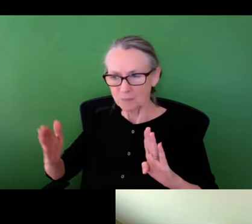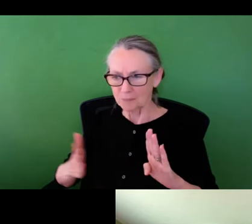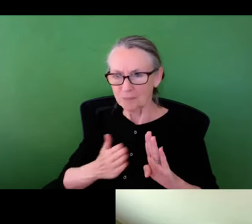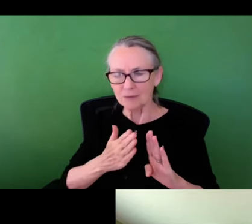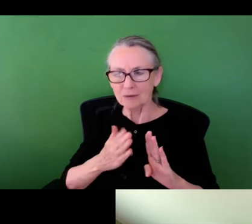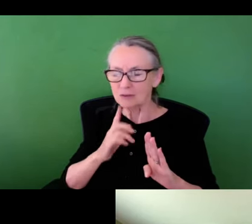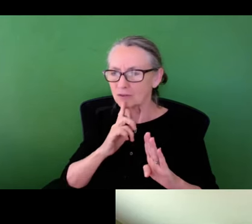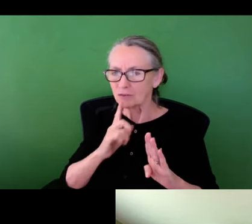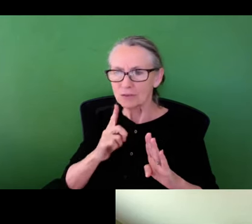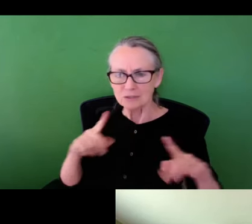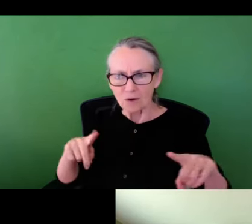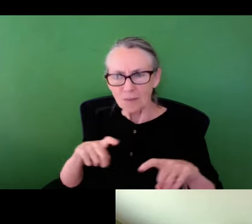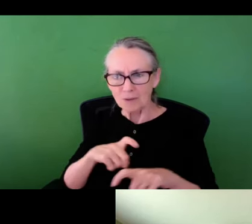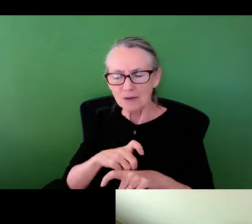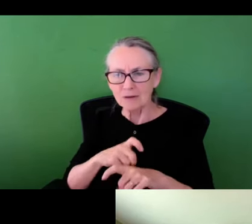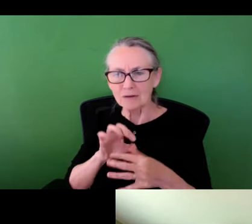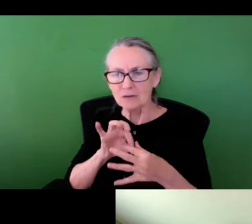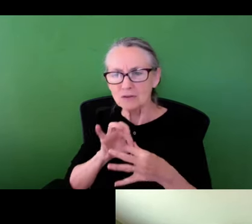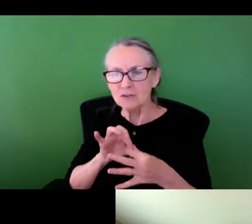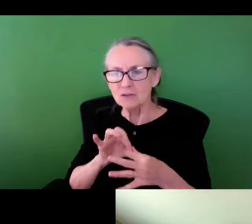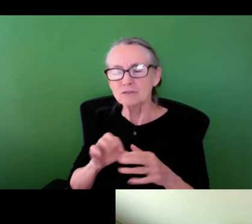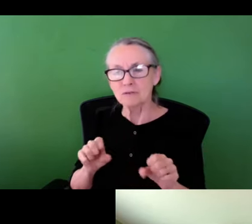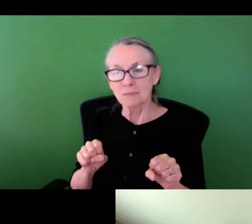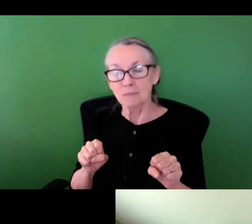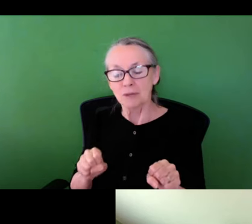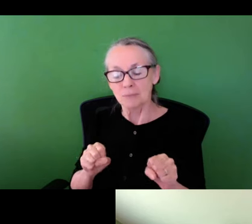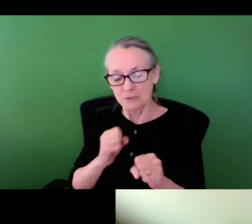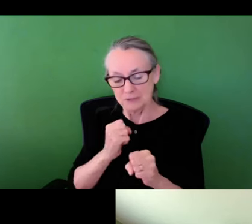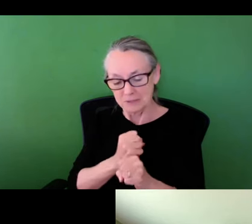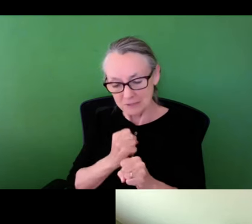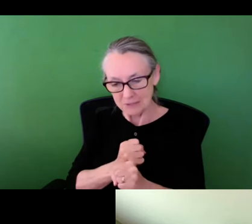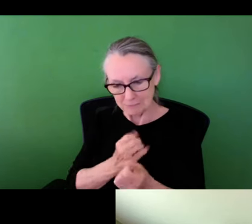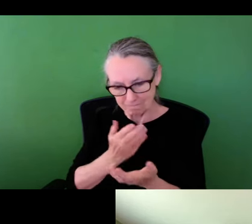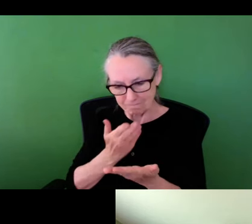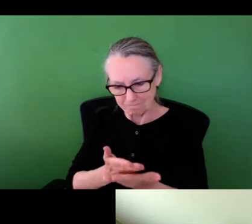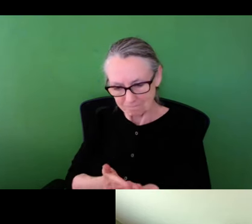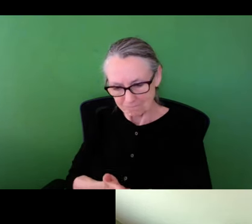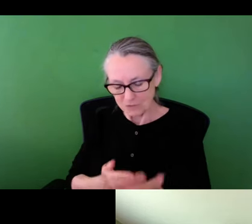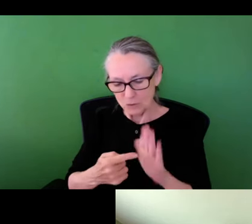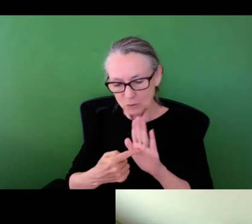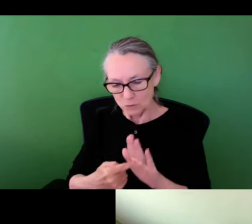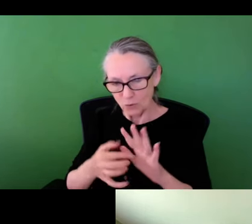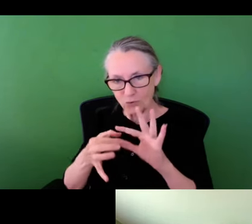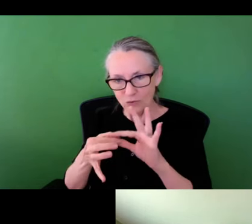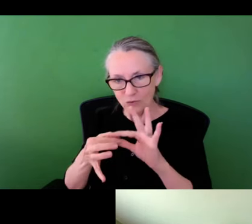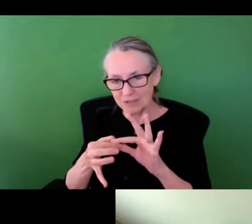this social, physical spectrum and continuum, it gets really complicated in terms of being able to statistically